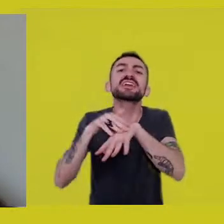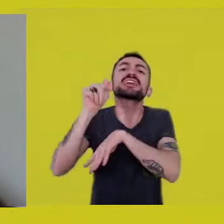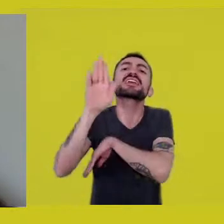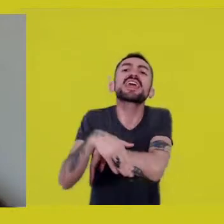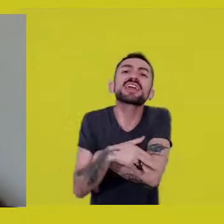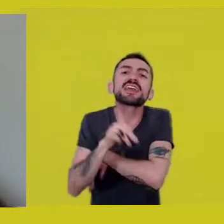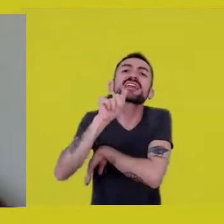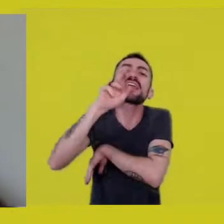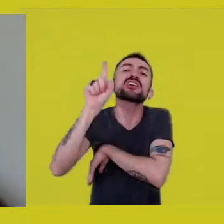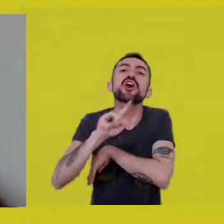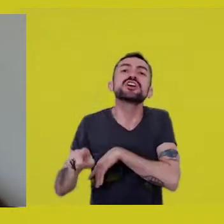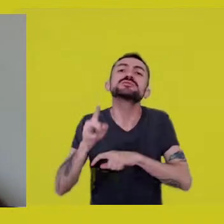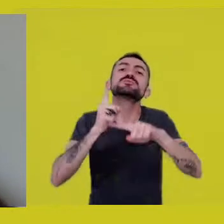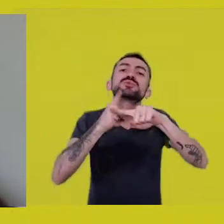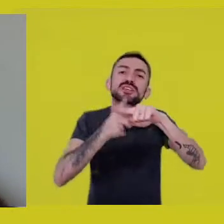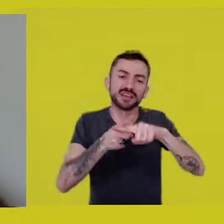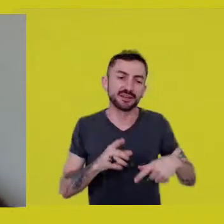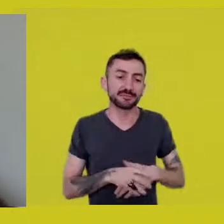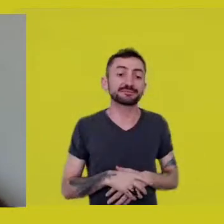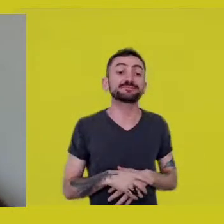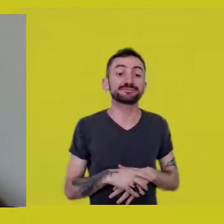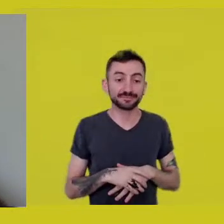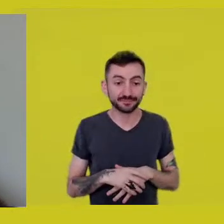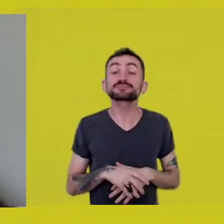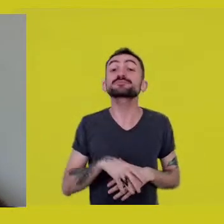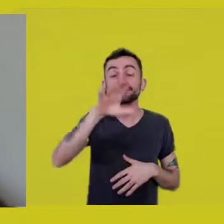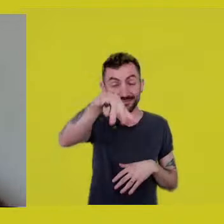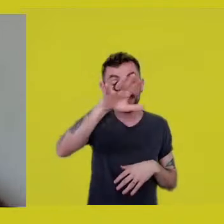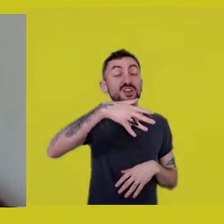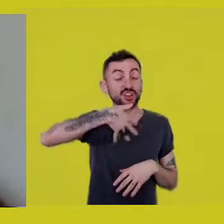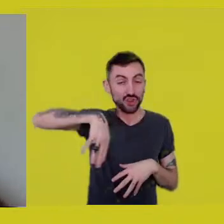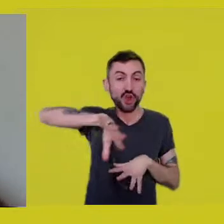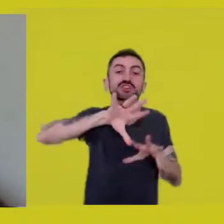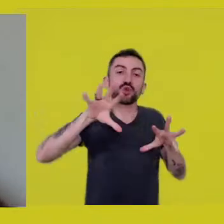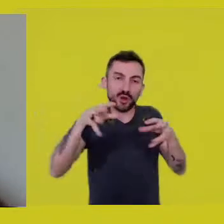But we are in a collective here, Ailton. Many are listening in